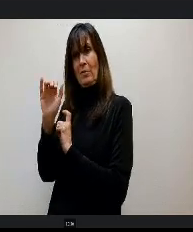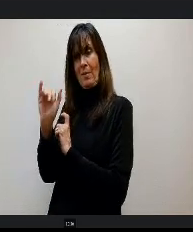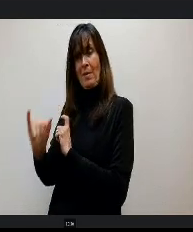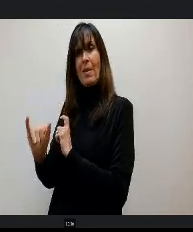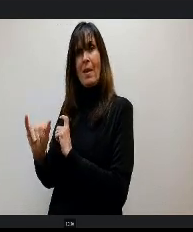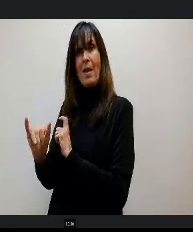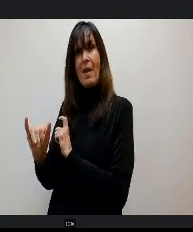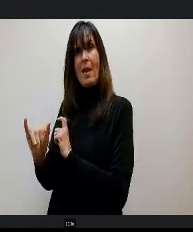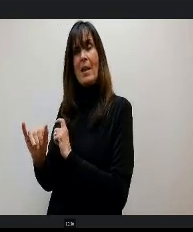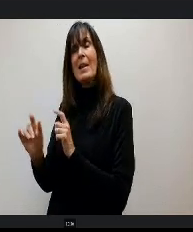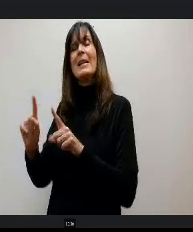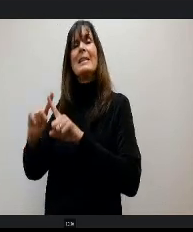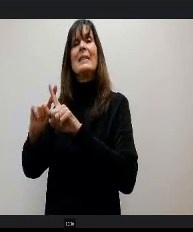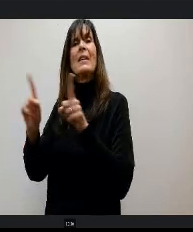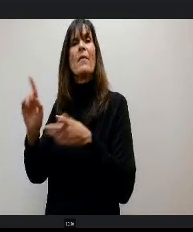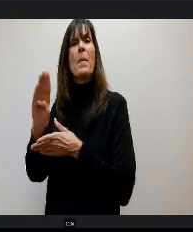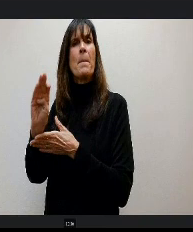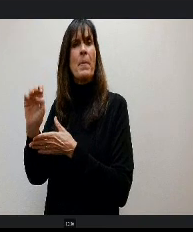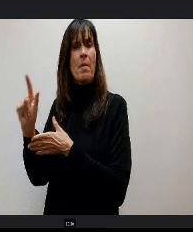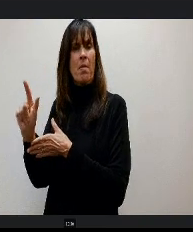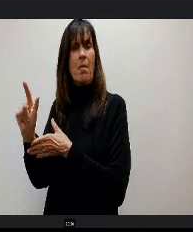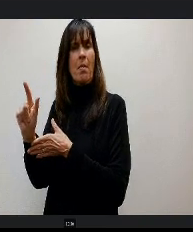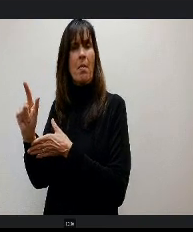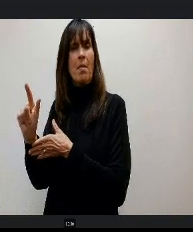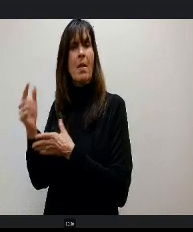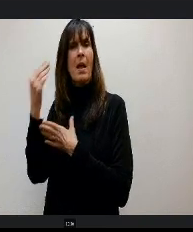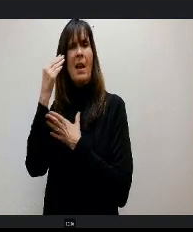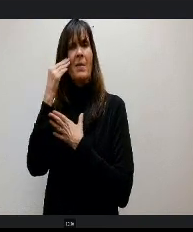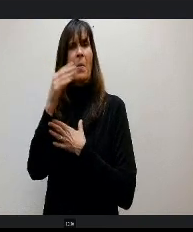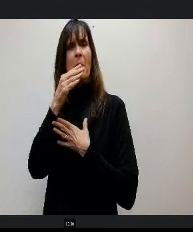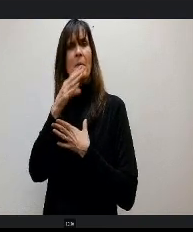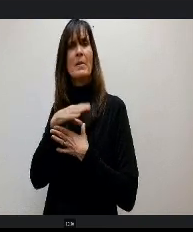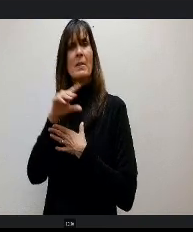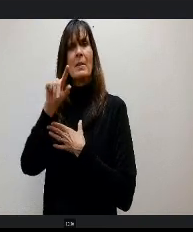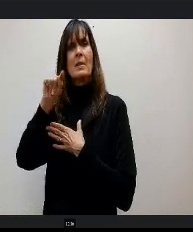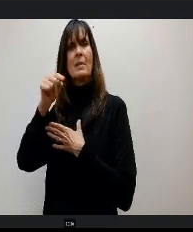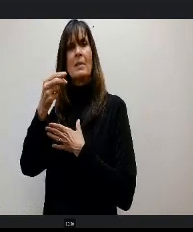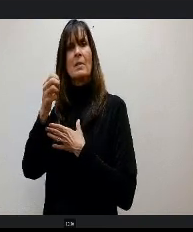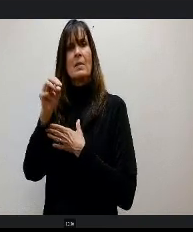that are a different bill that I know that Miss Thompson will be sharing information about a little bit later tonight.